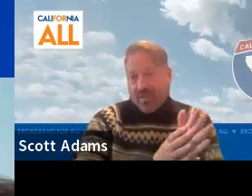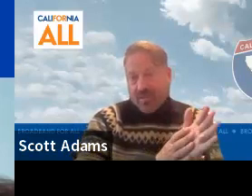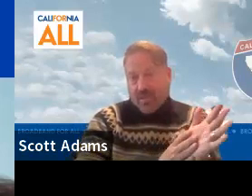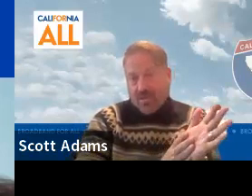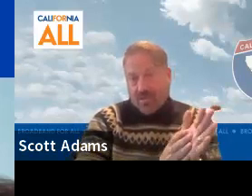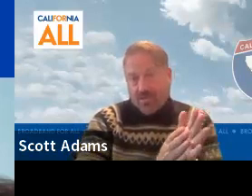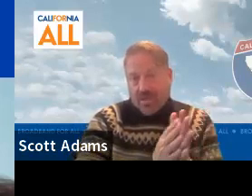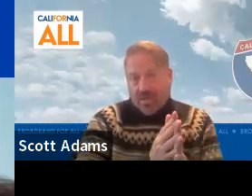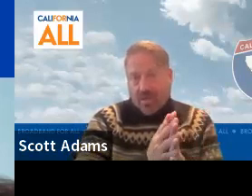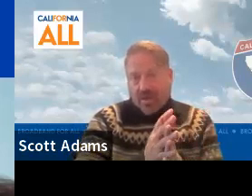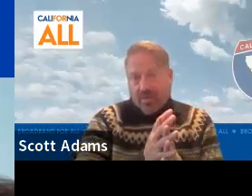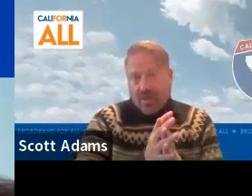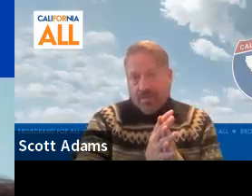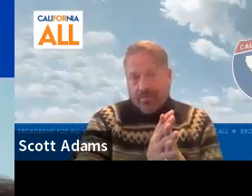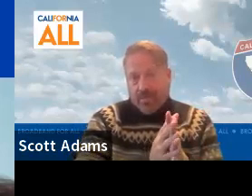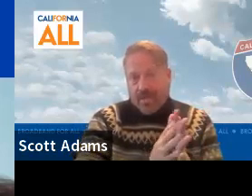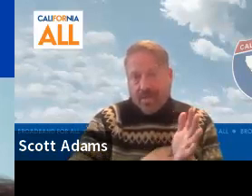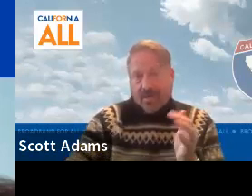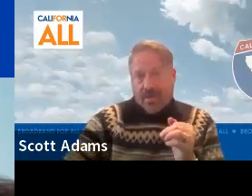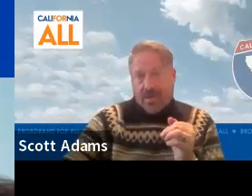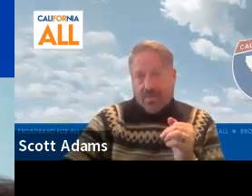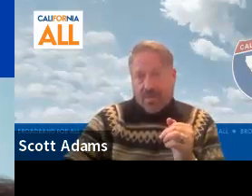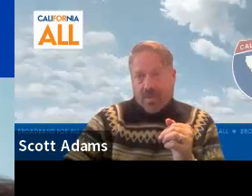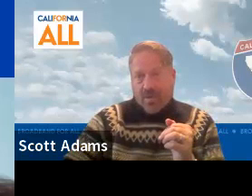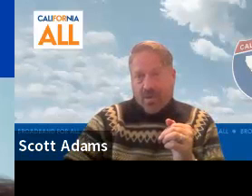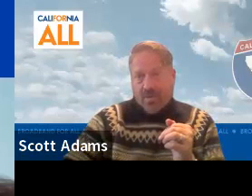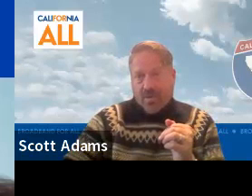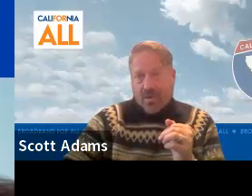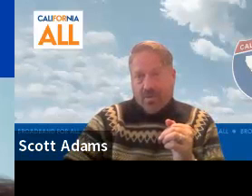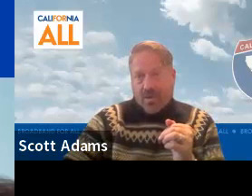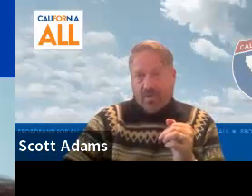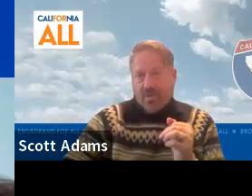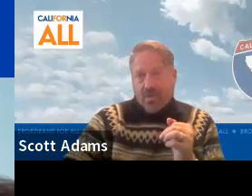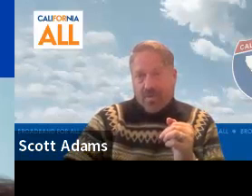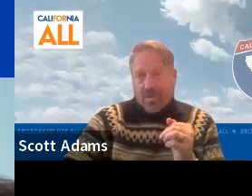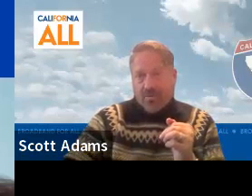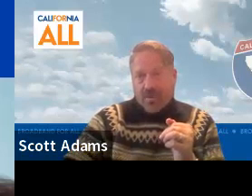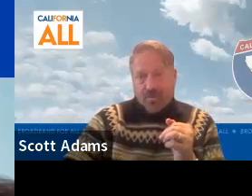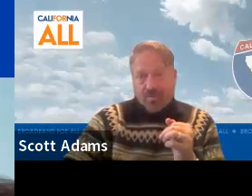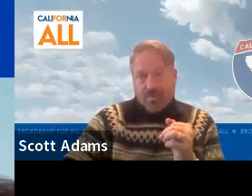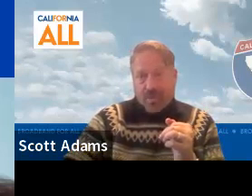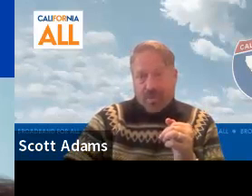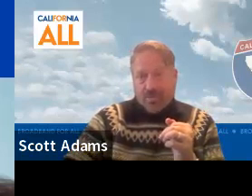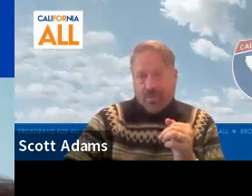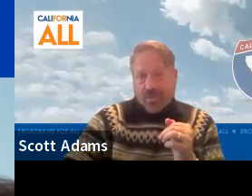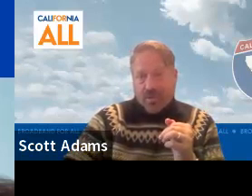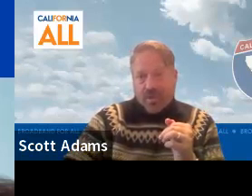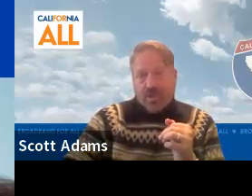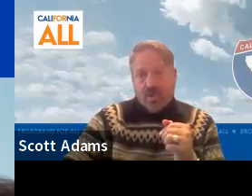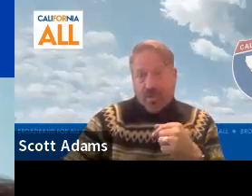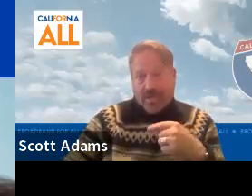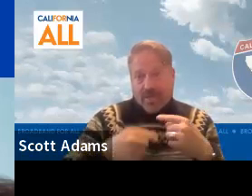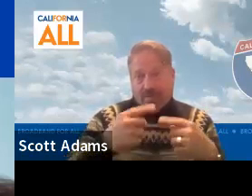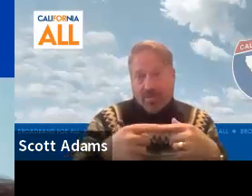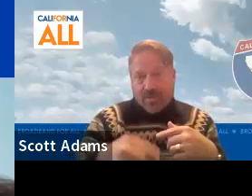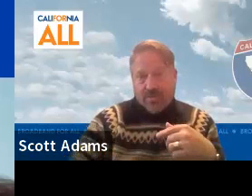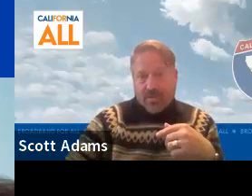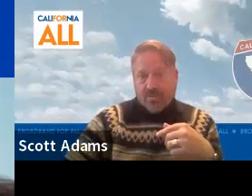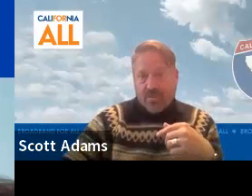half $1 billion that are under the broadband for all umbrella so currently in the process